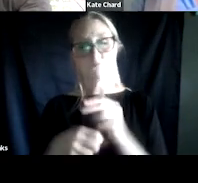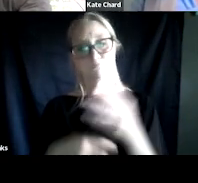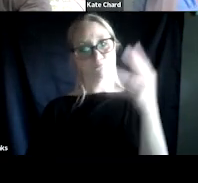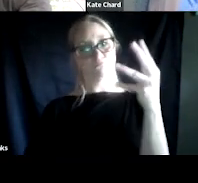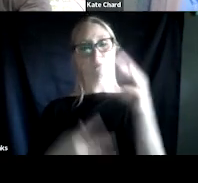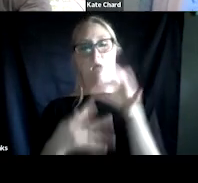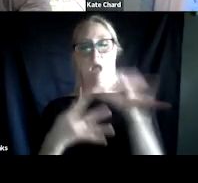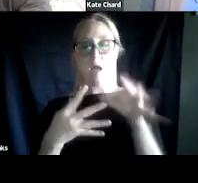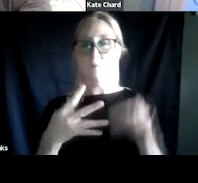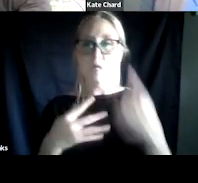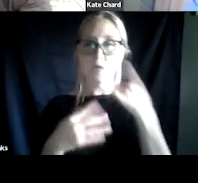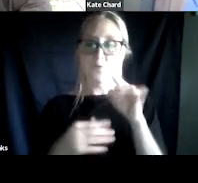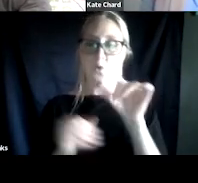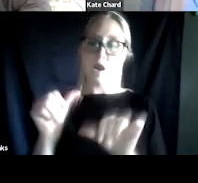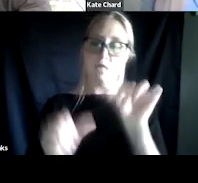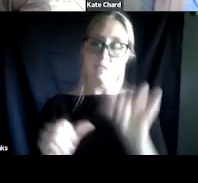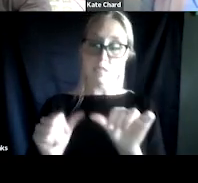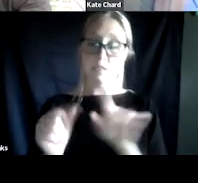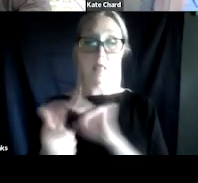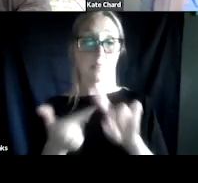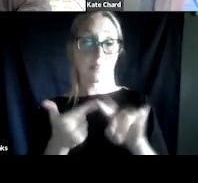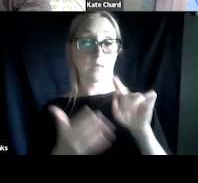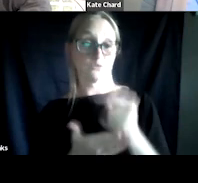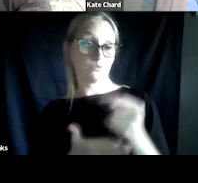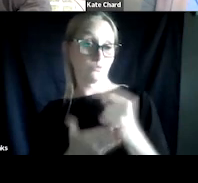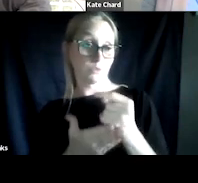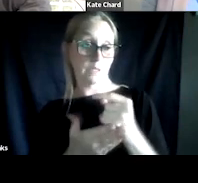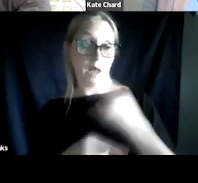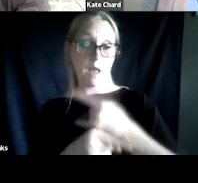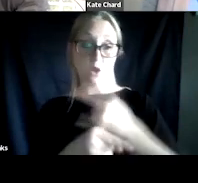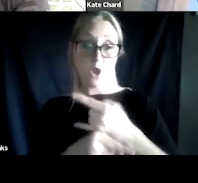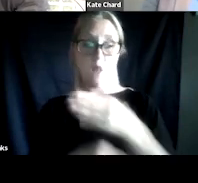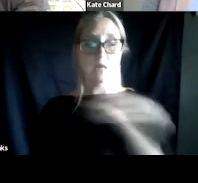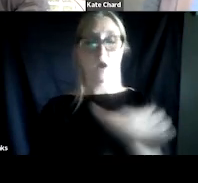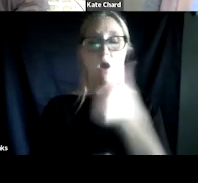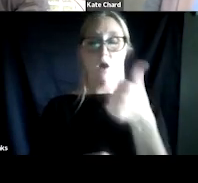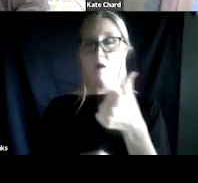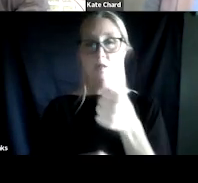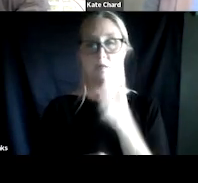for assessing and treating the alcohol and other substance use problems that we see.